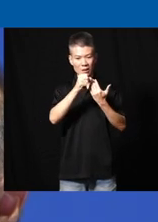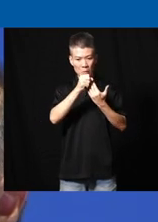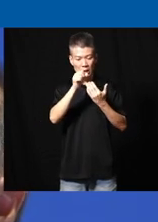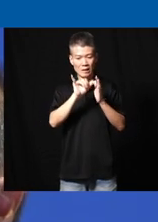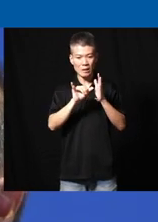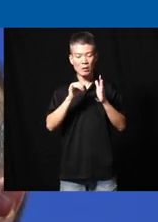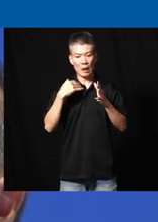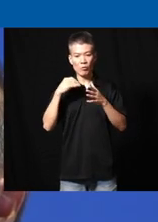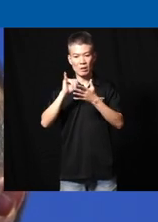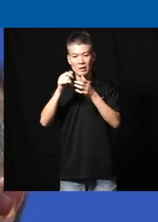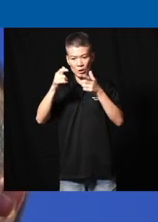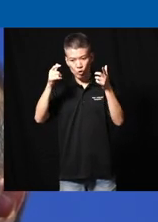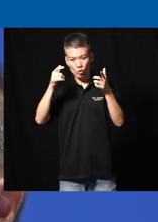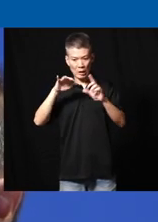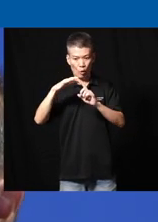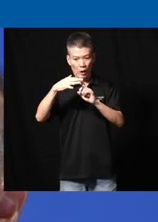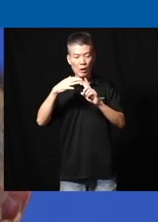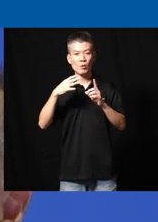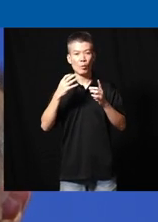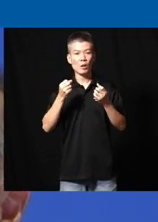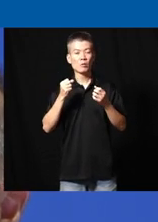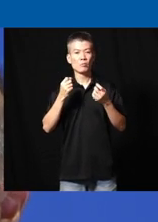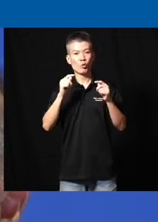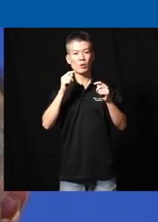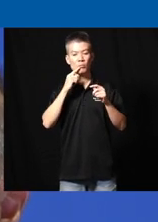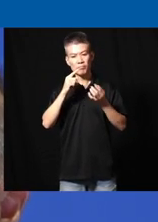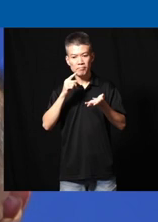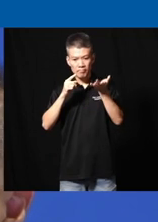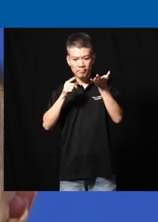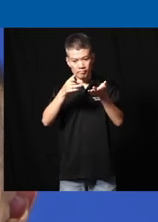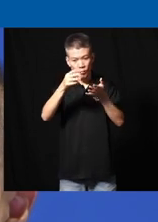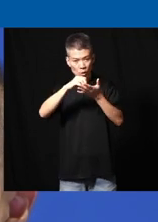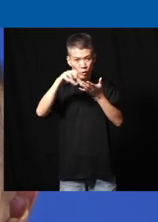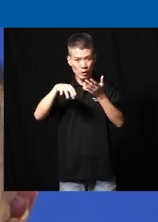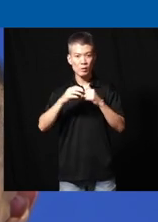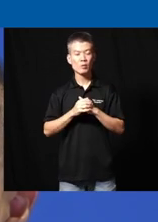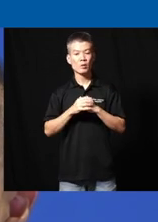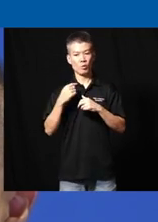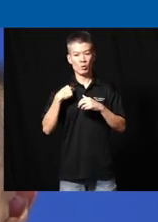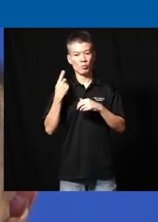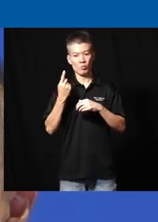this huge context also that we want to try and raise to the student do we always look for the